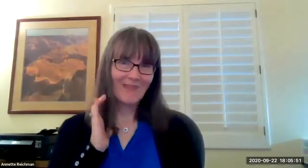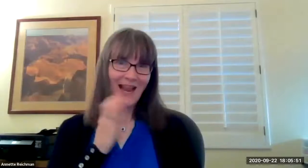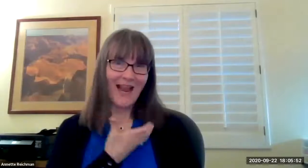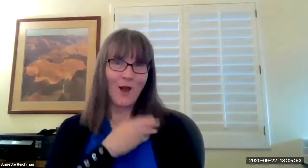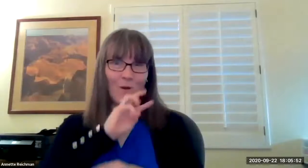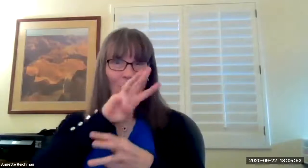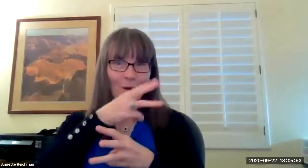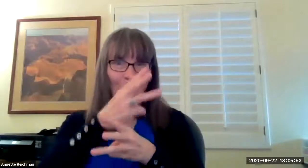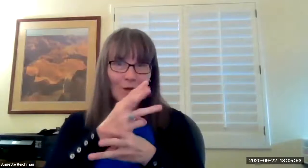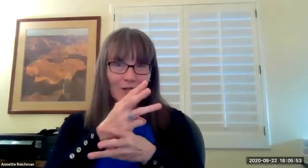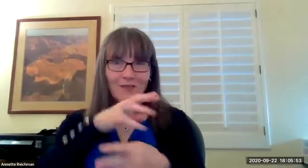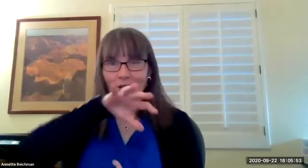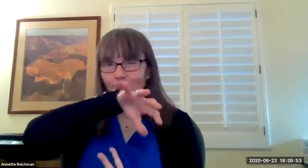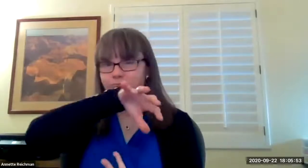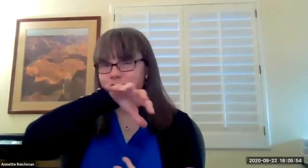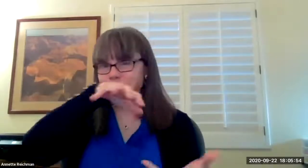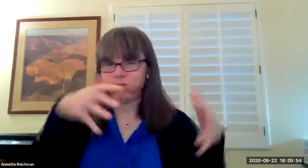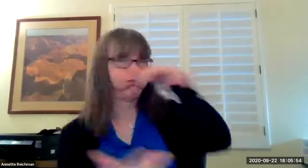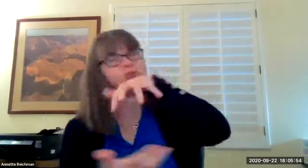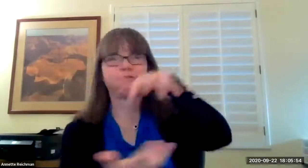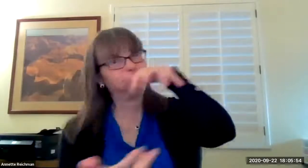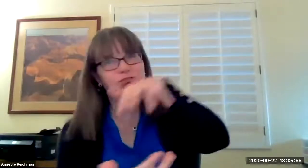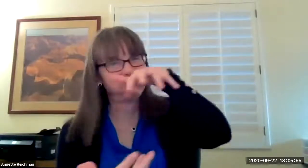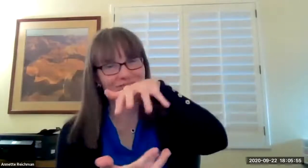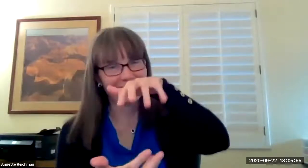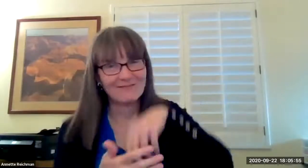as we're all aware back in march our